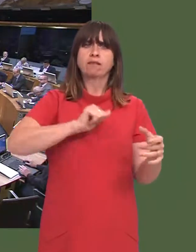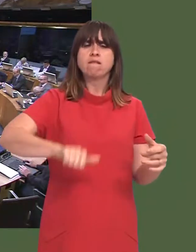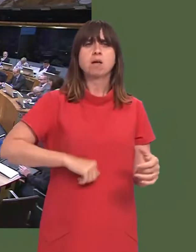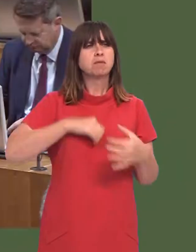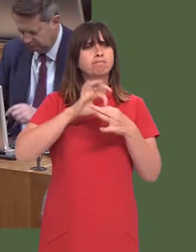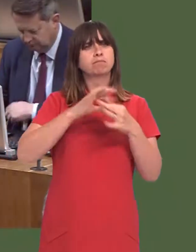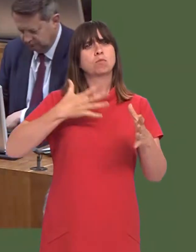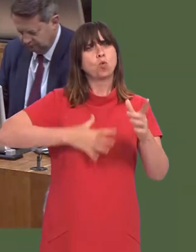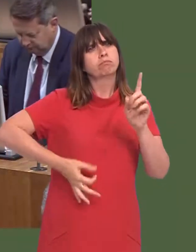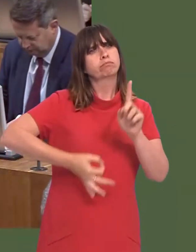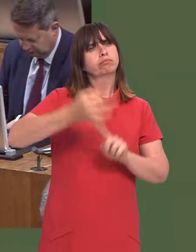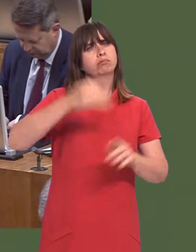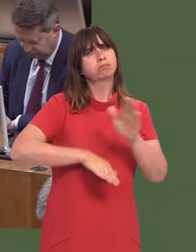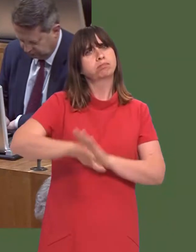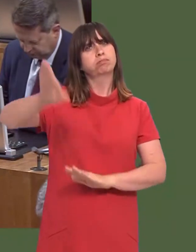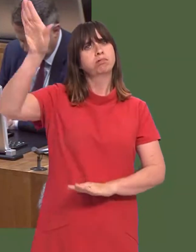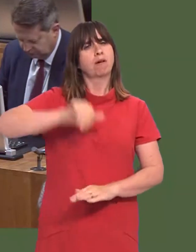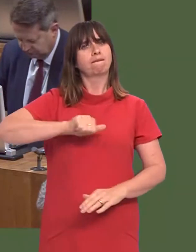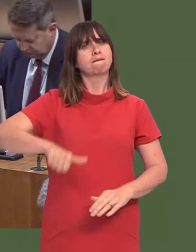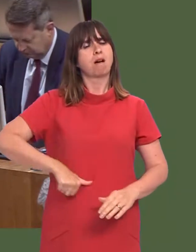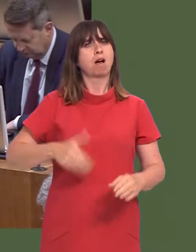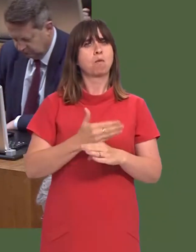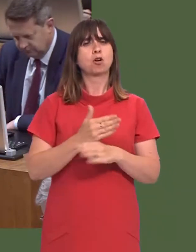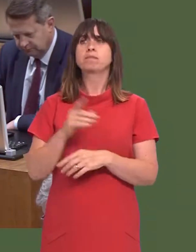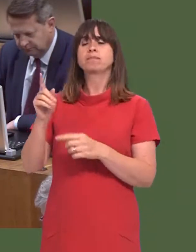of a prosperous, resilient agriculture industry. Janet Finch-Saunders: Thank you.